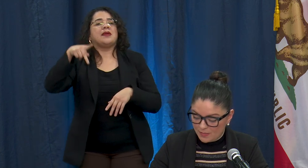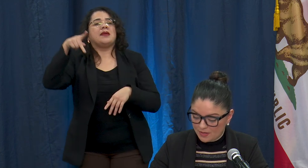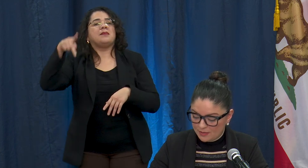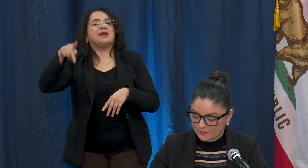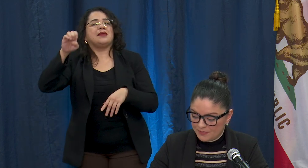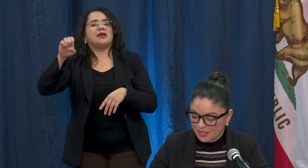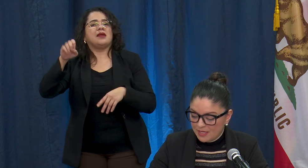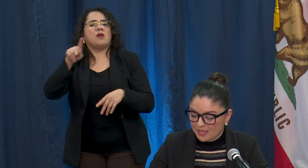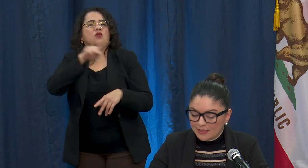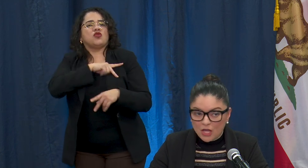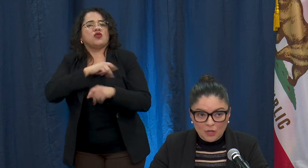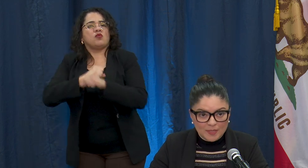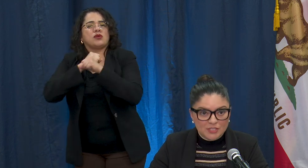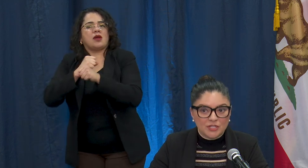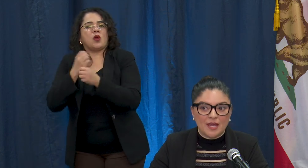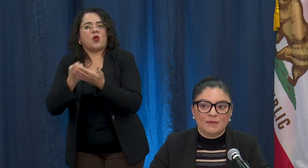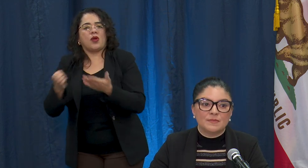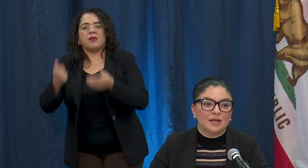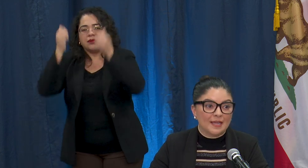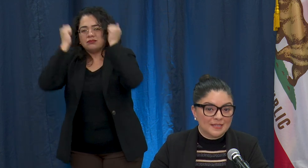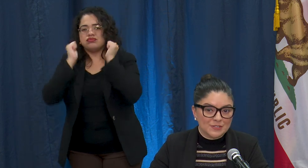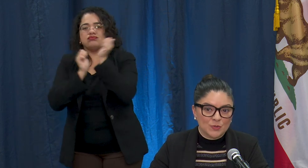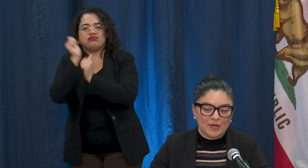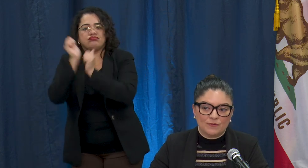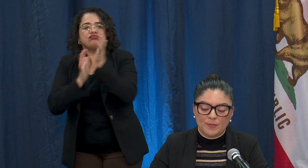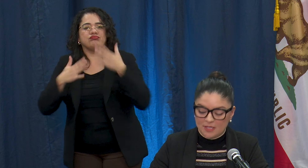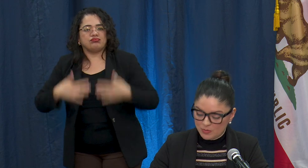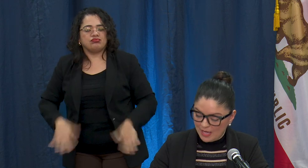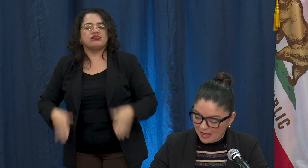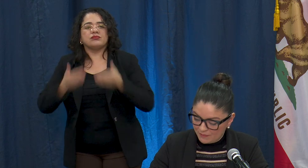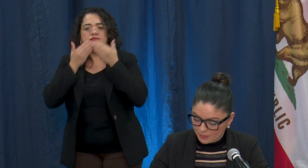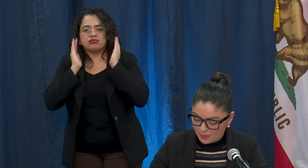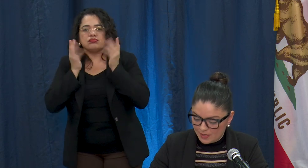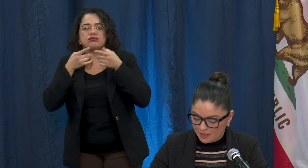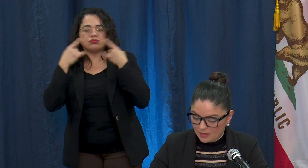about it. In Long Beach I am again so grateful because we have been prepared